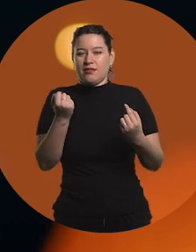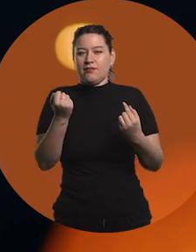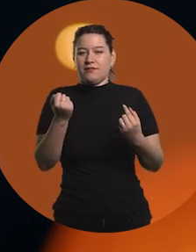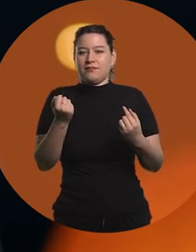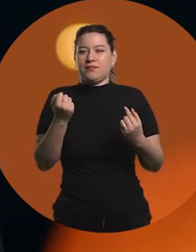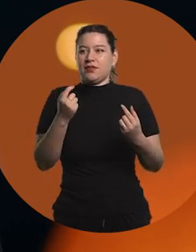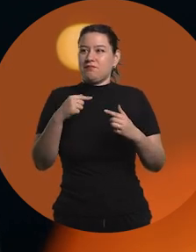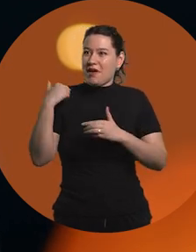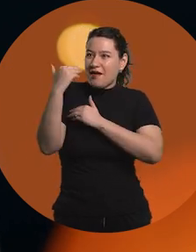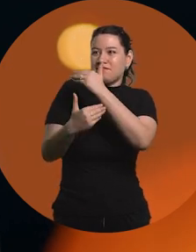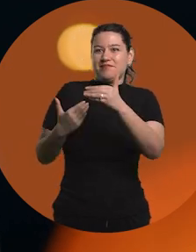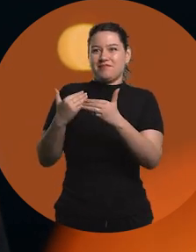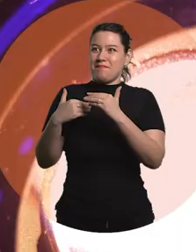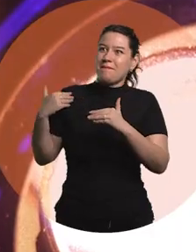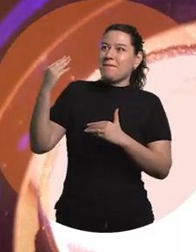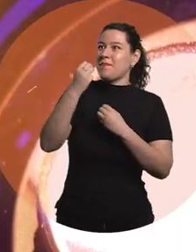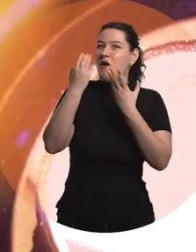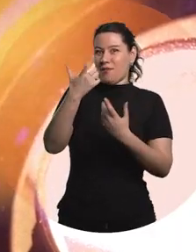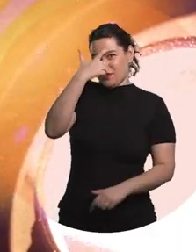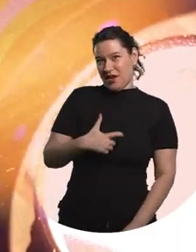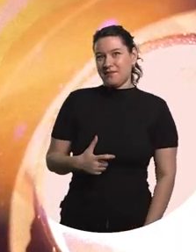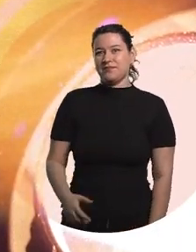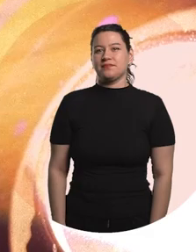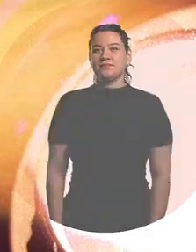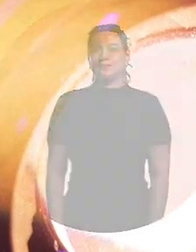to develop as people.